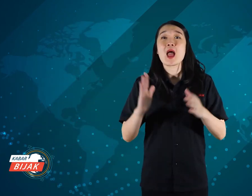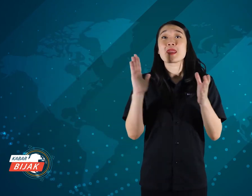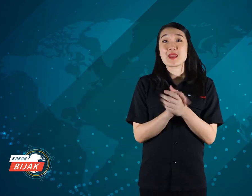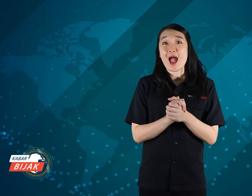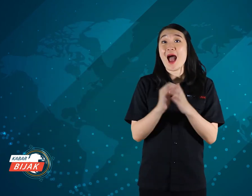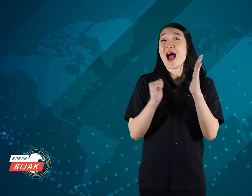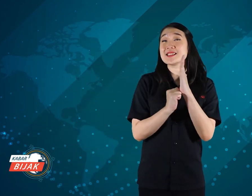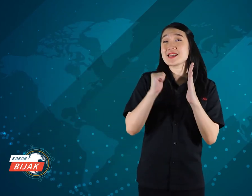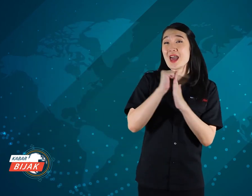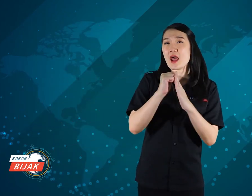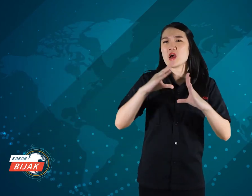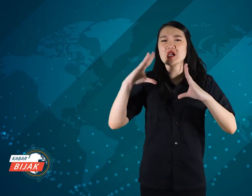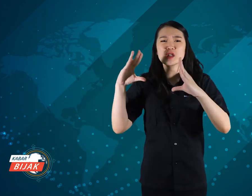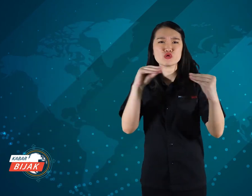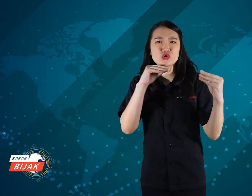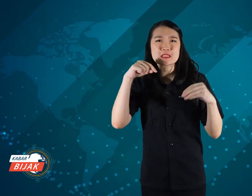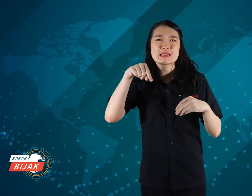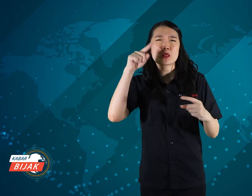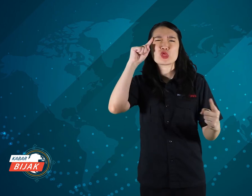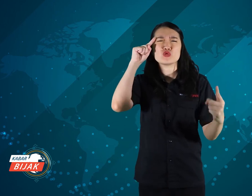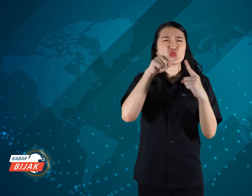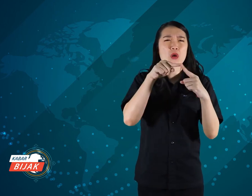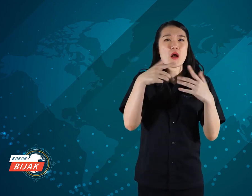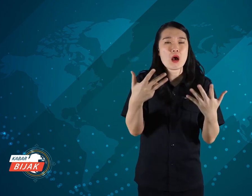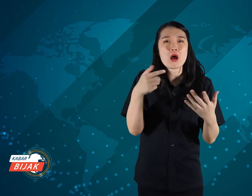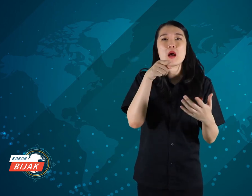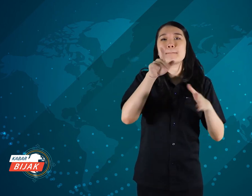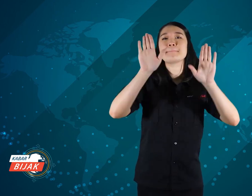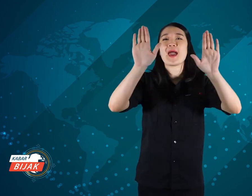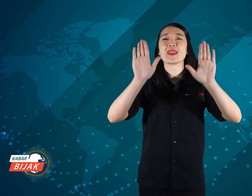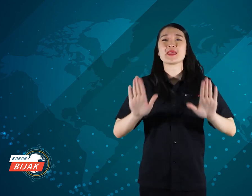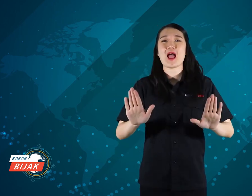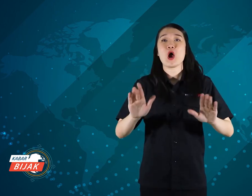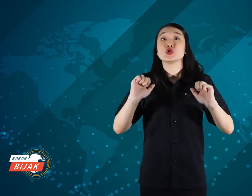Well this discussion event aims for the media,